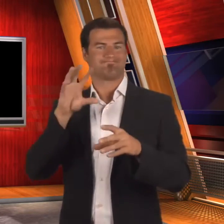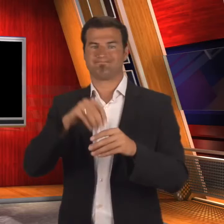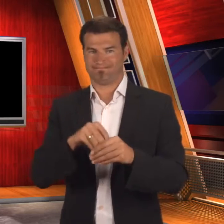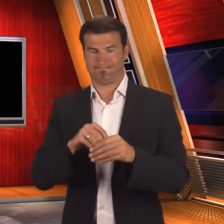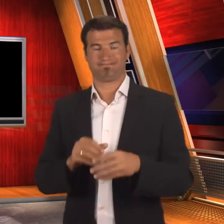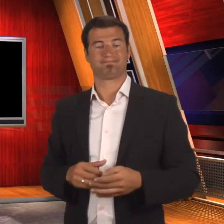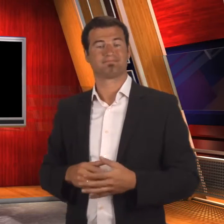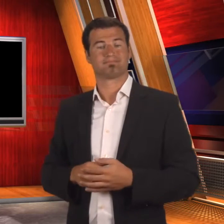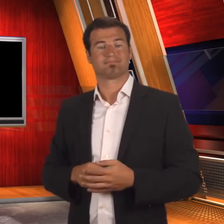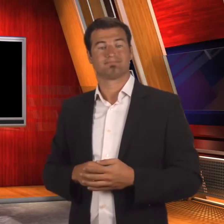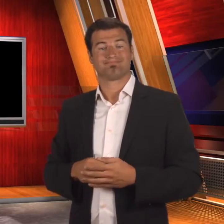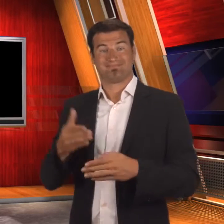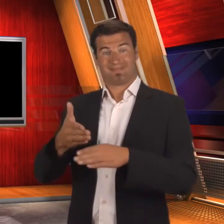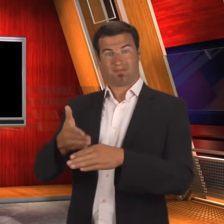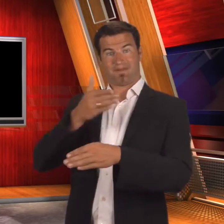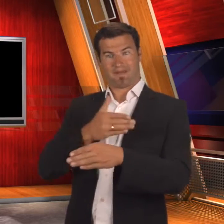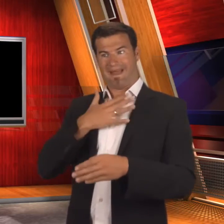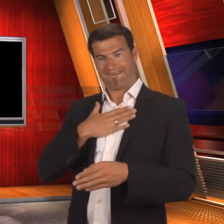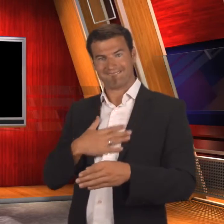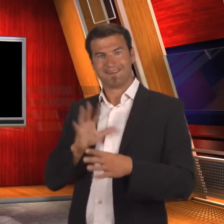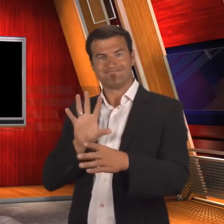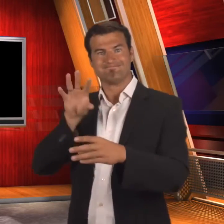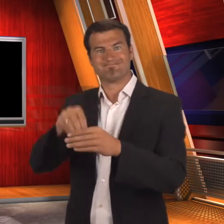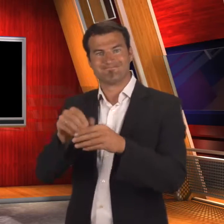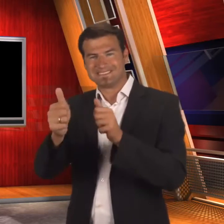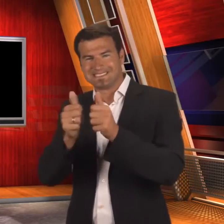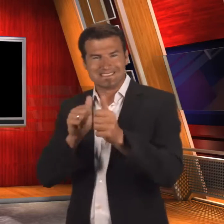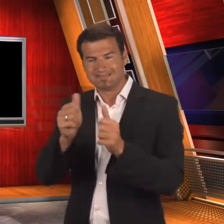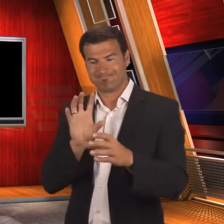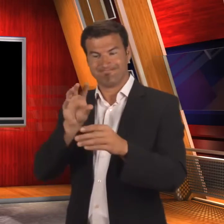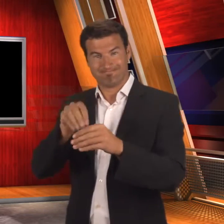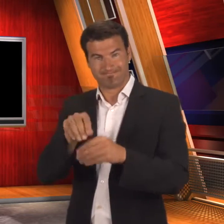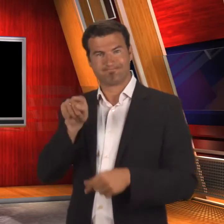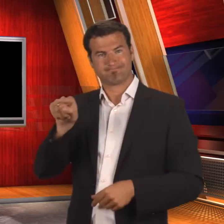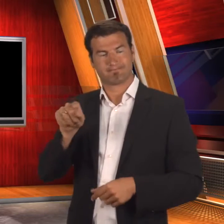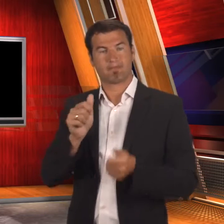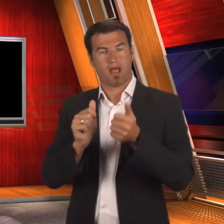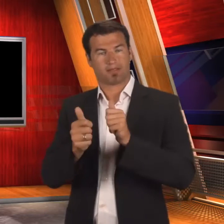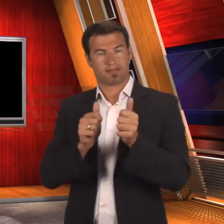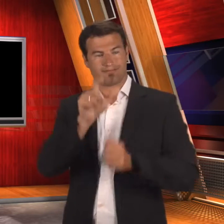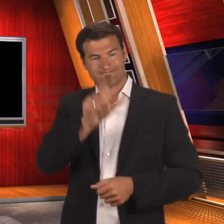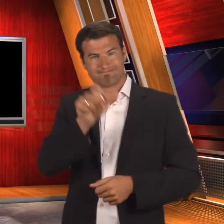deaf in their good ear.